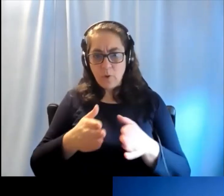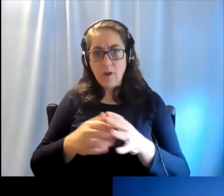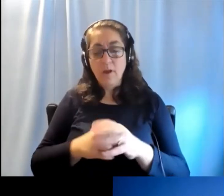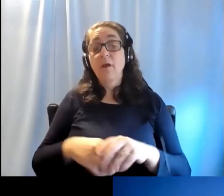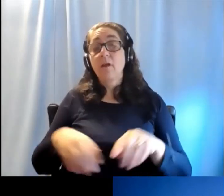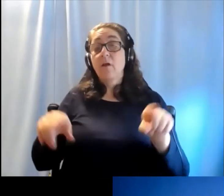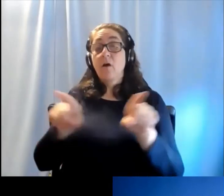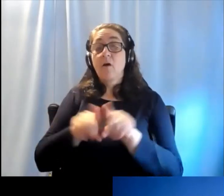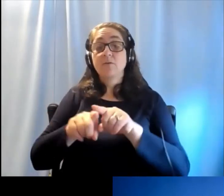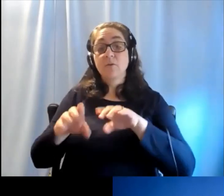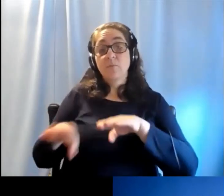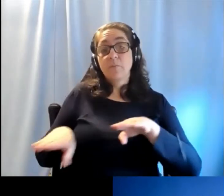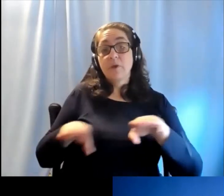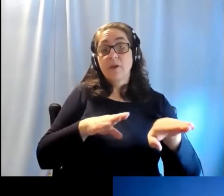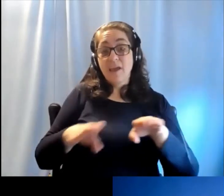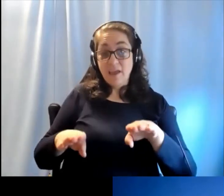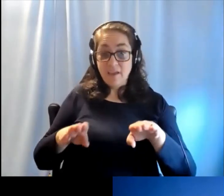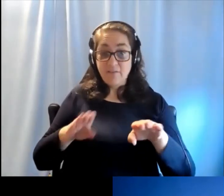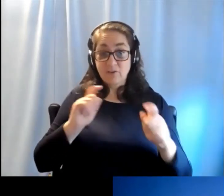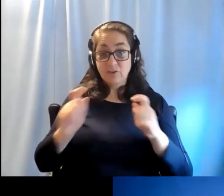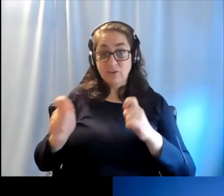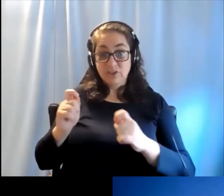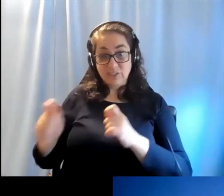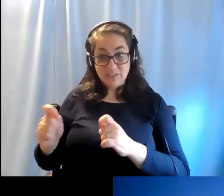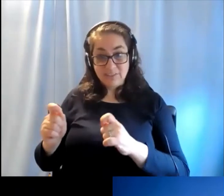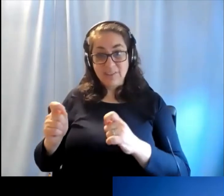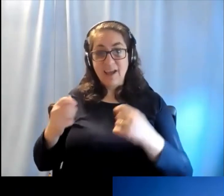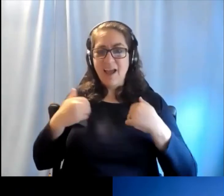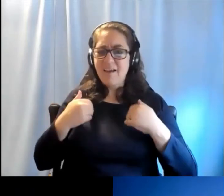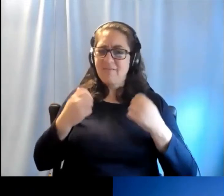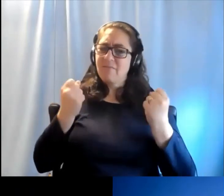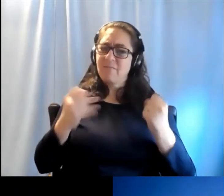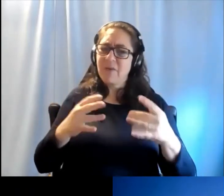But then also, you know, behavior change has many components.